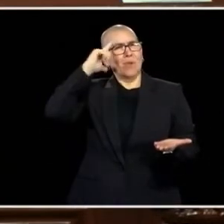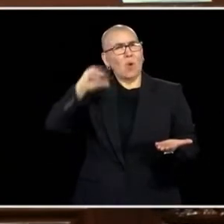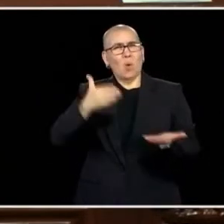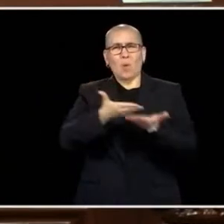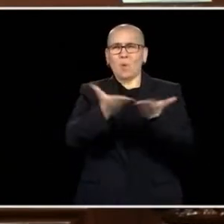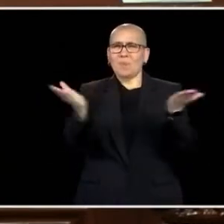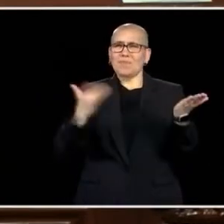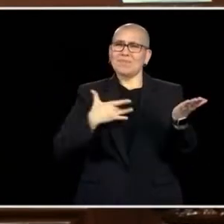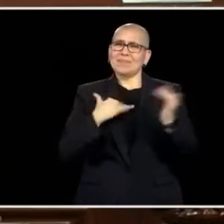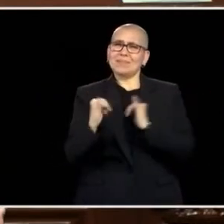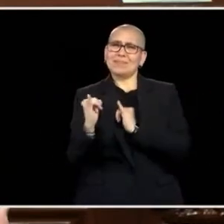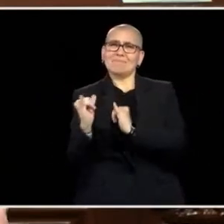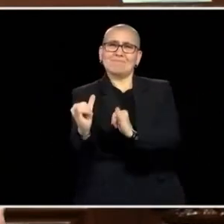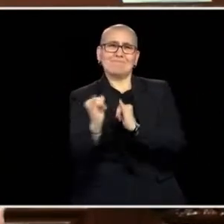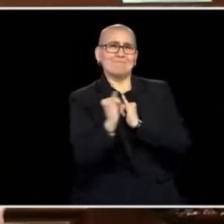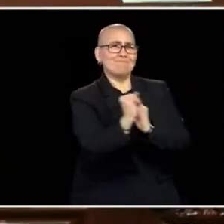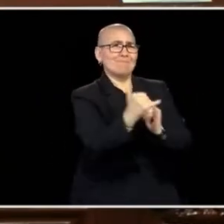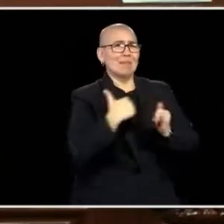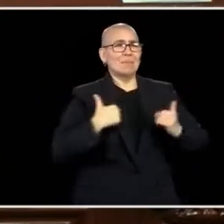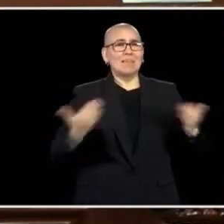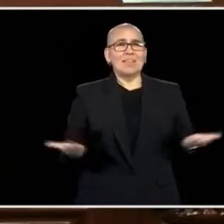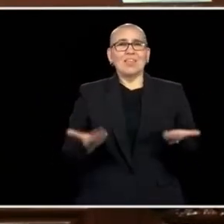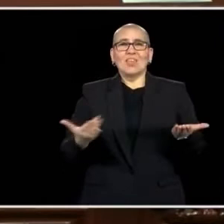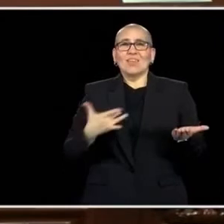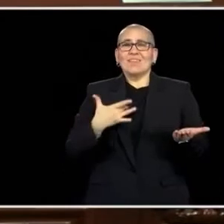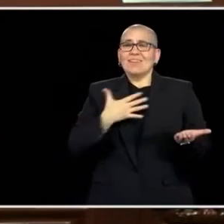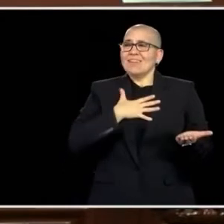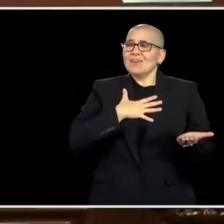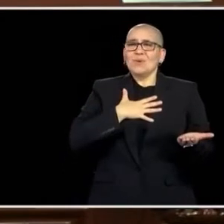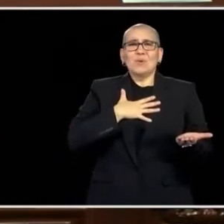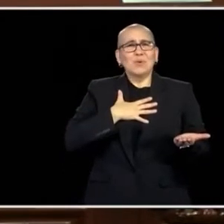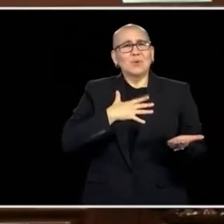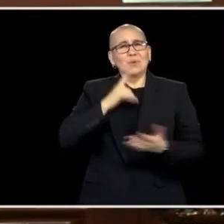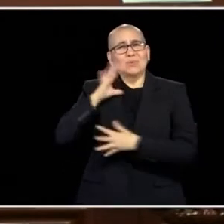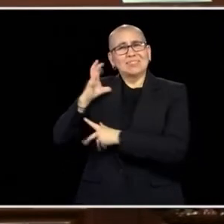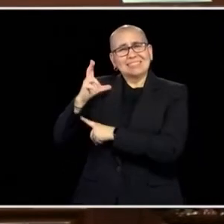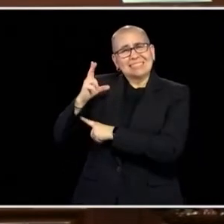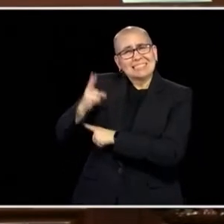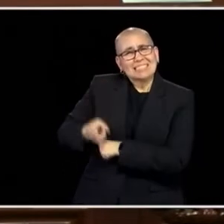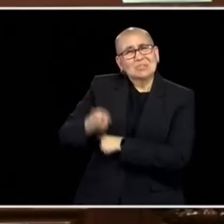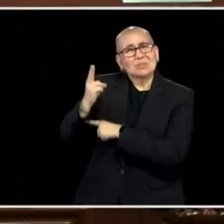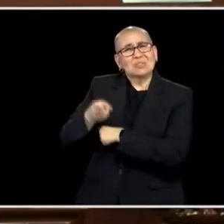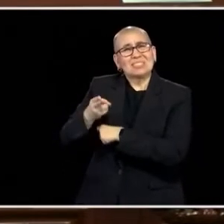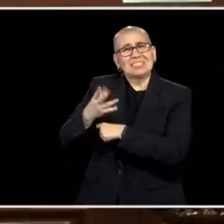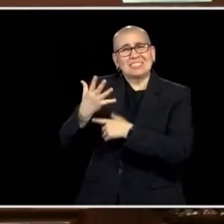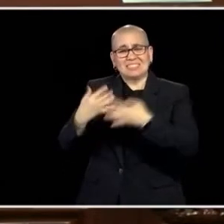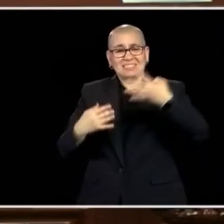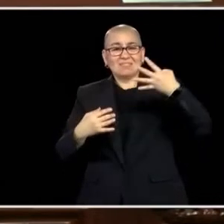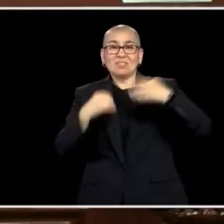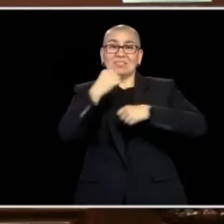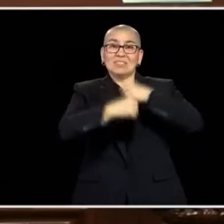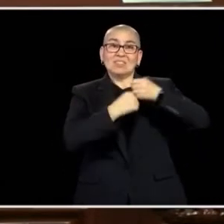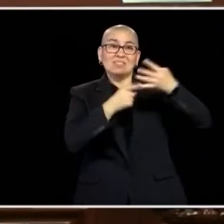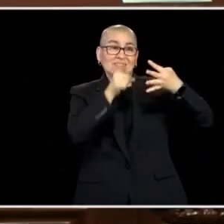TONIGHT, AND I KNOW I DID, THE SENSE OF HISTORY THAT GOES WITH THIS, AND THE SEVENS THAT WE'RE IN THIS TOGETHER, YOU